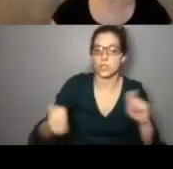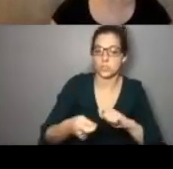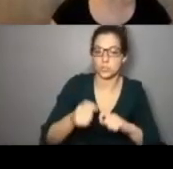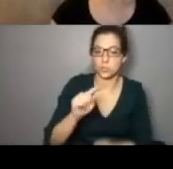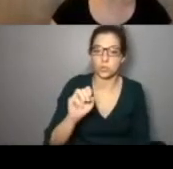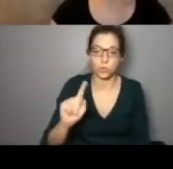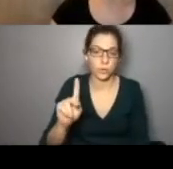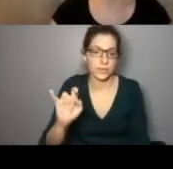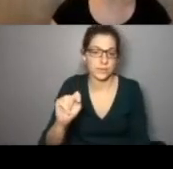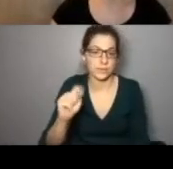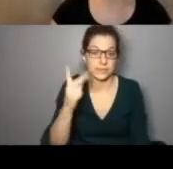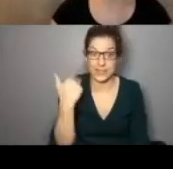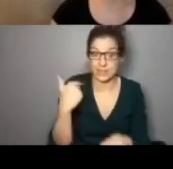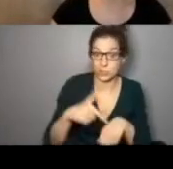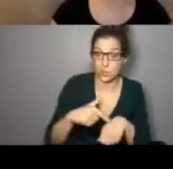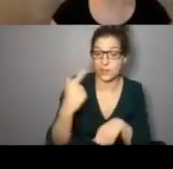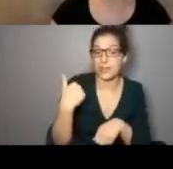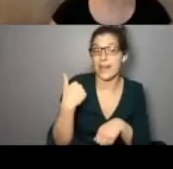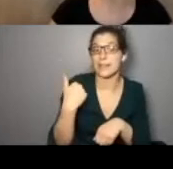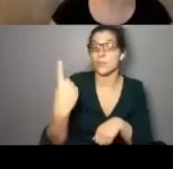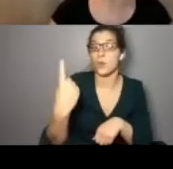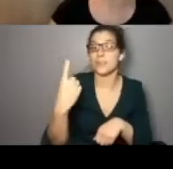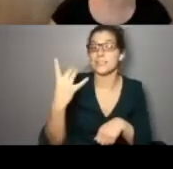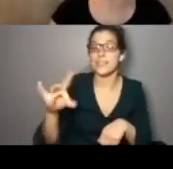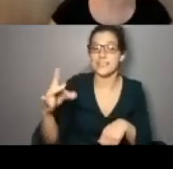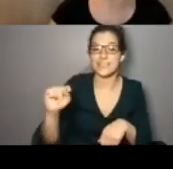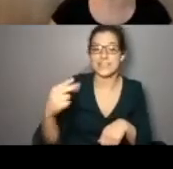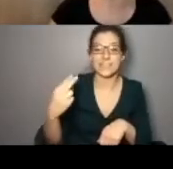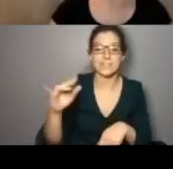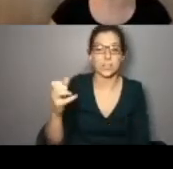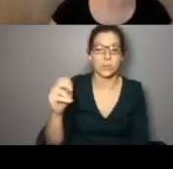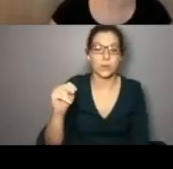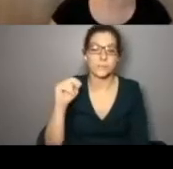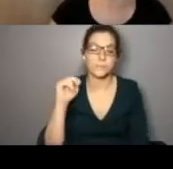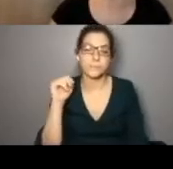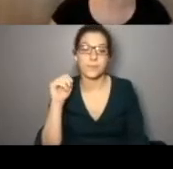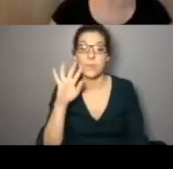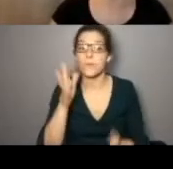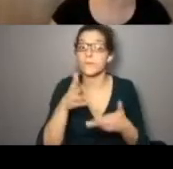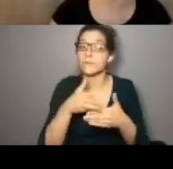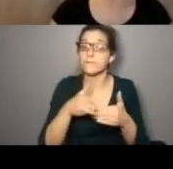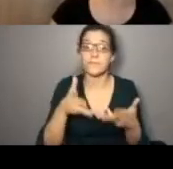large changes to the Toolkit. You can see the last one was on the 17th of January. I'll